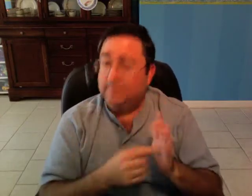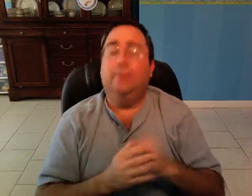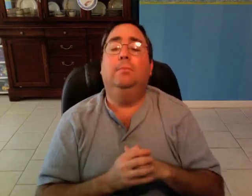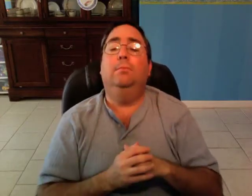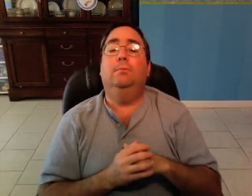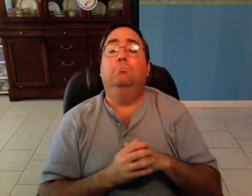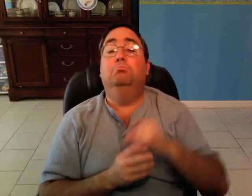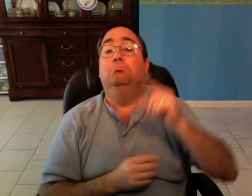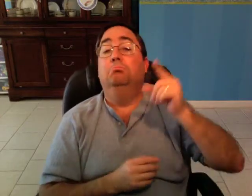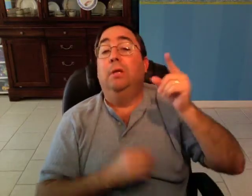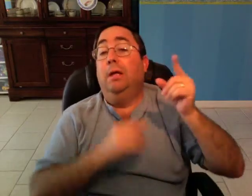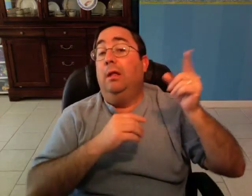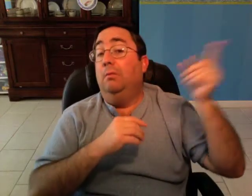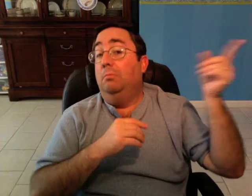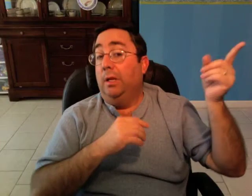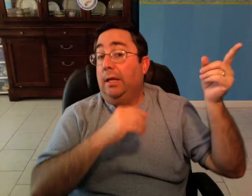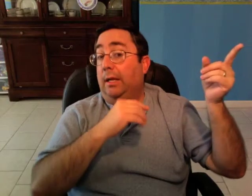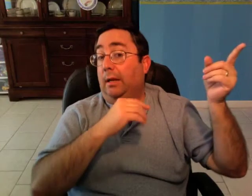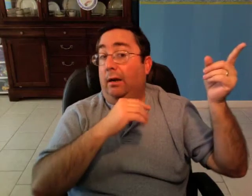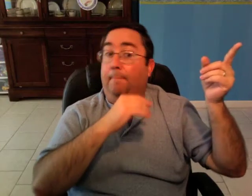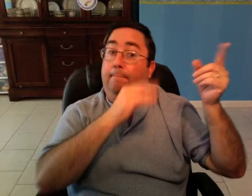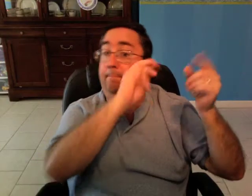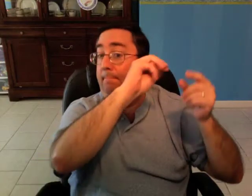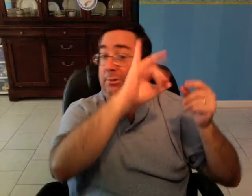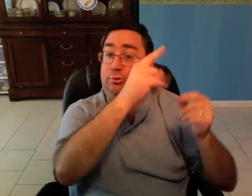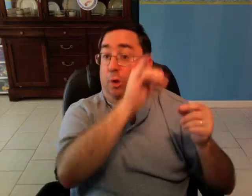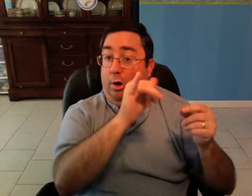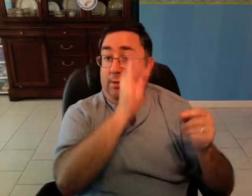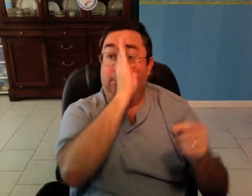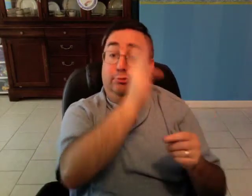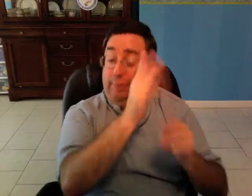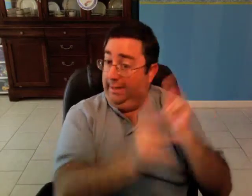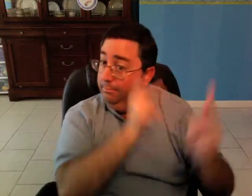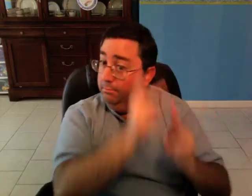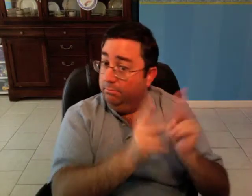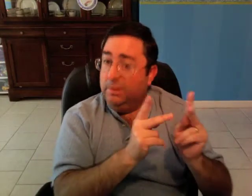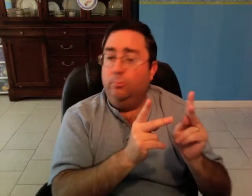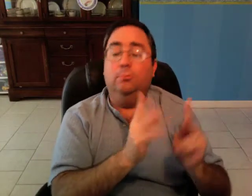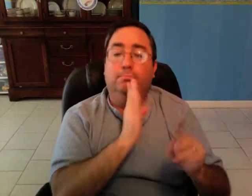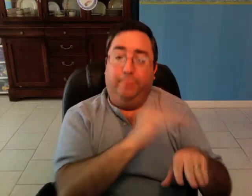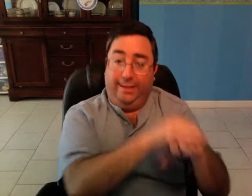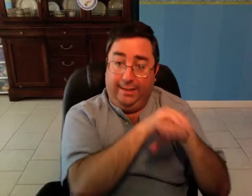the majority ("straight") people speak English,